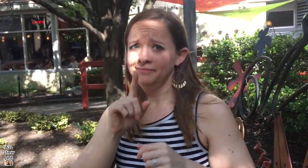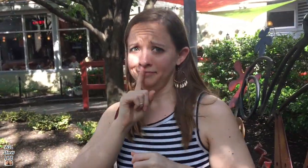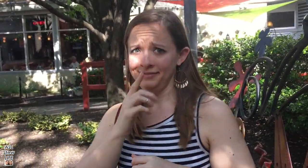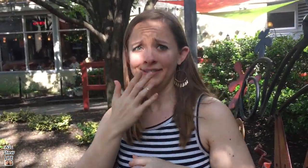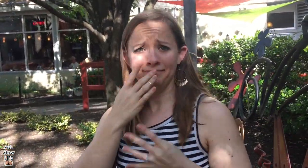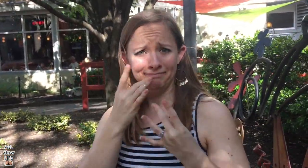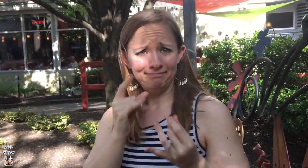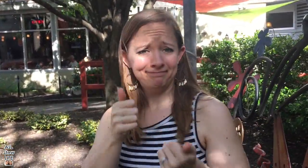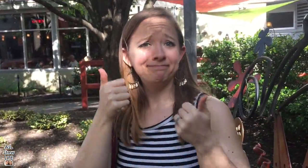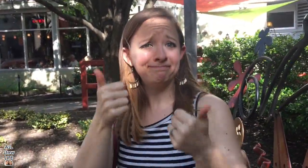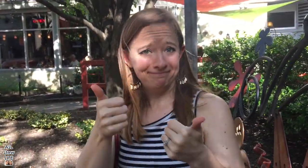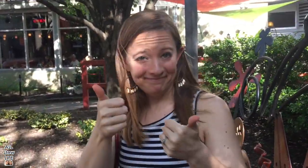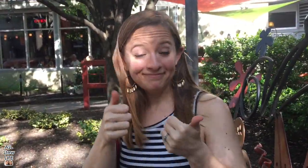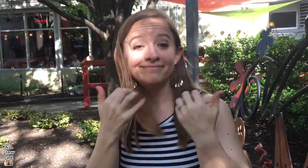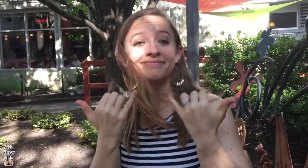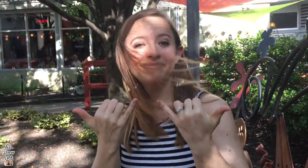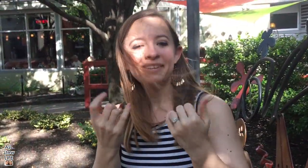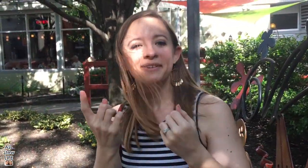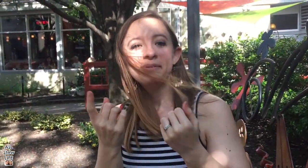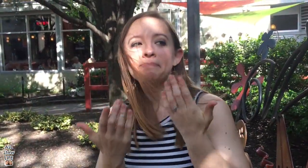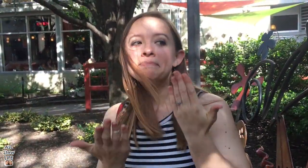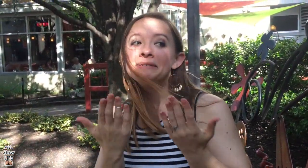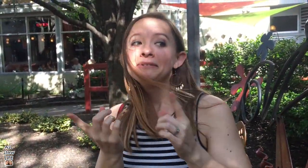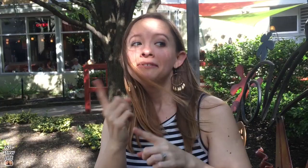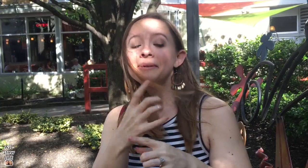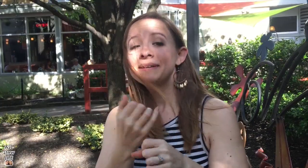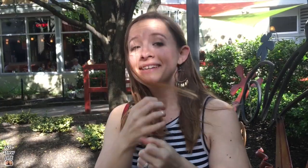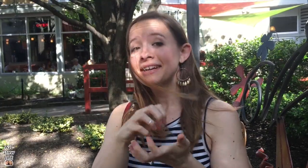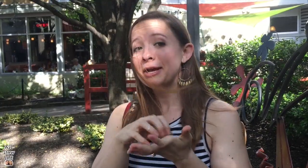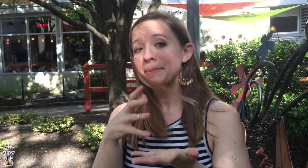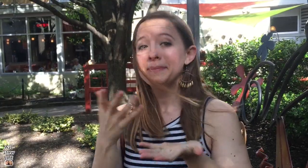[Jill] Hello, so dinner is finished and it was really good.